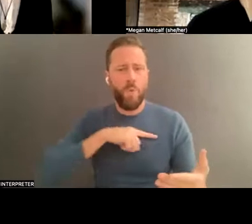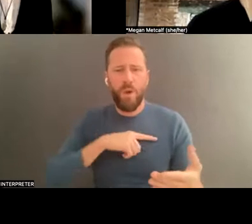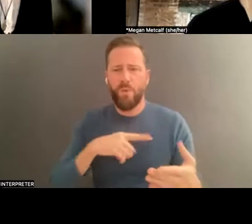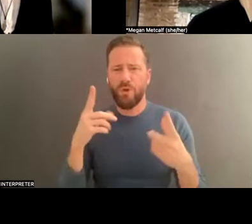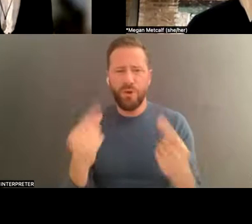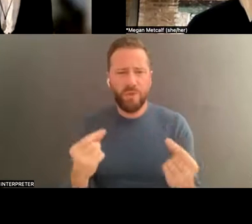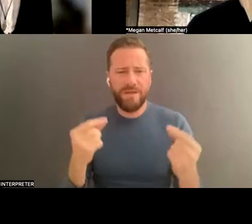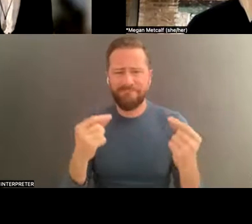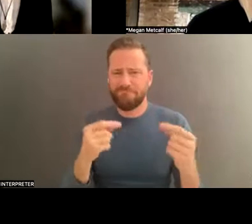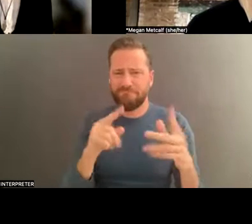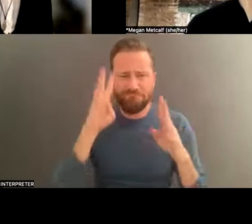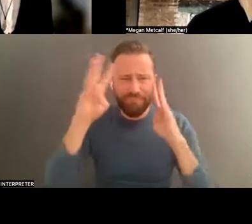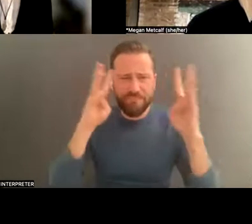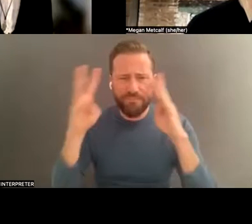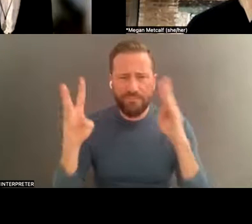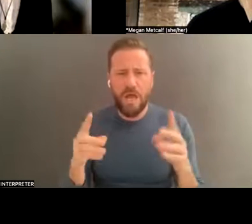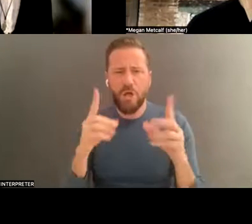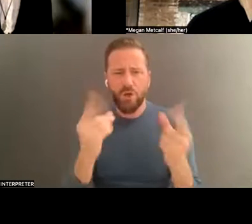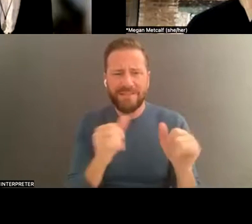claims over anybody's moves.